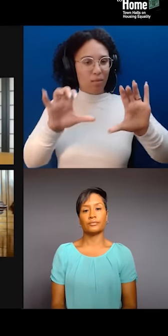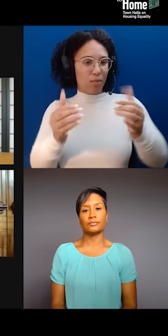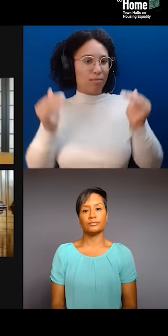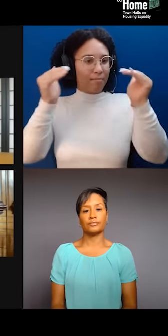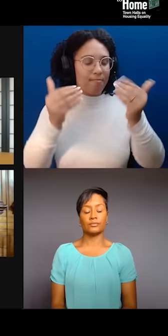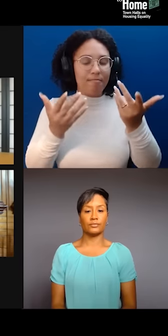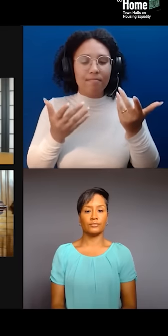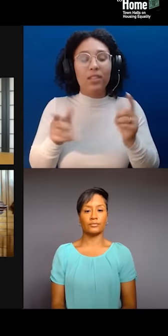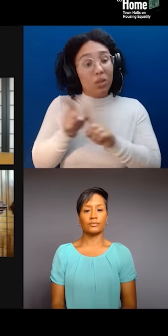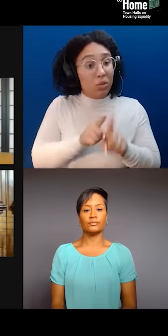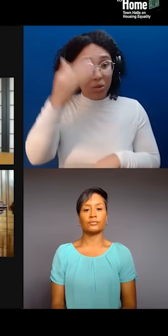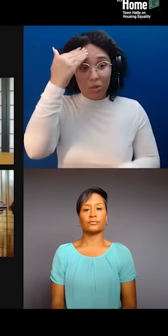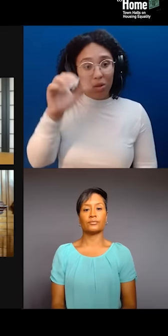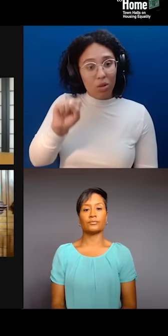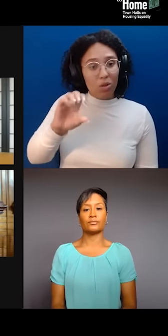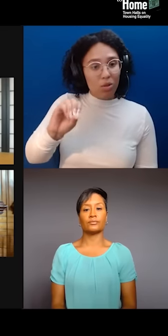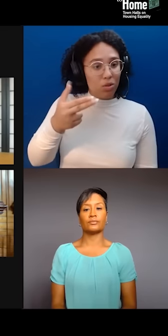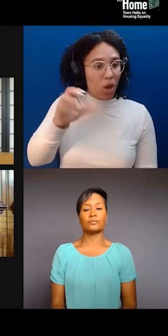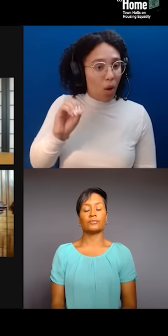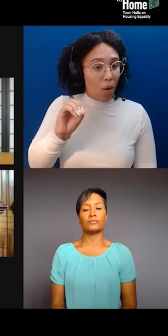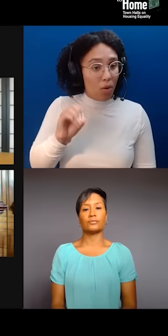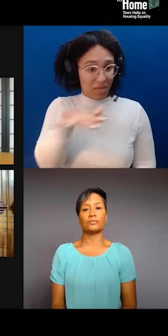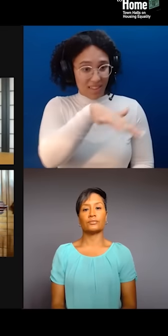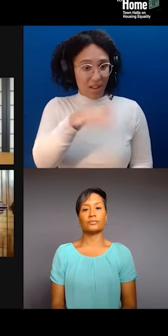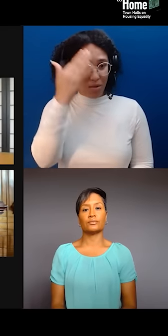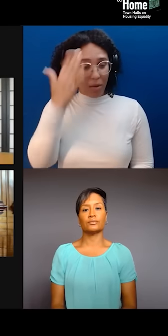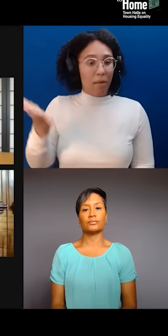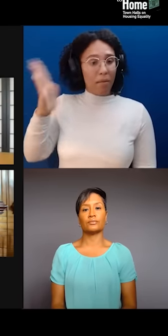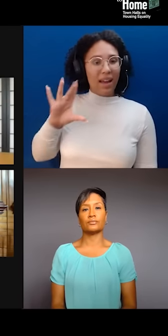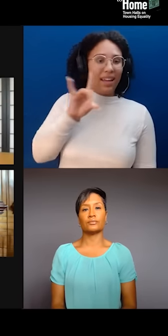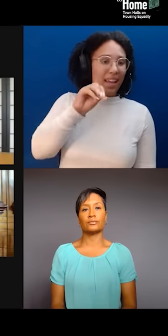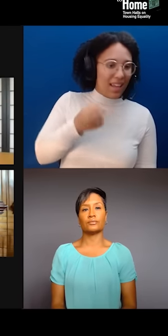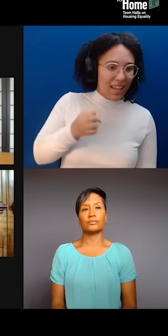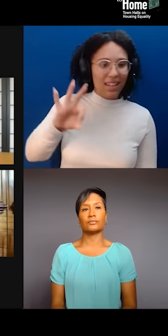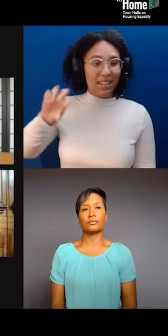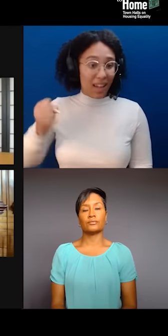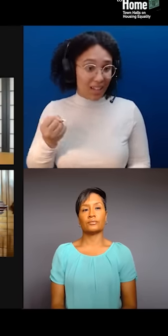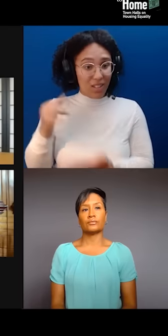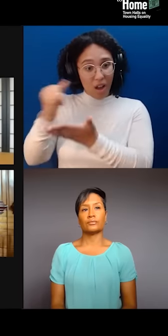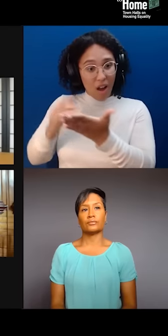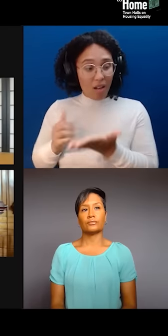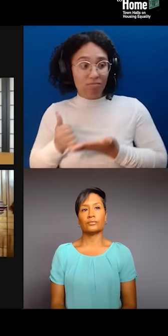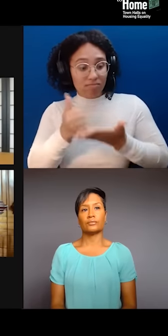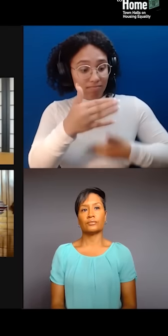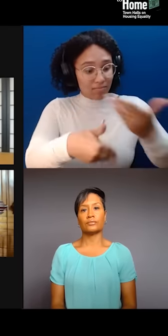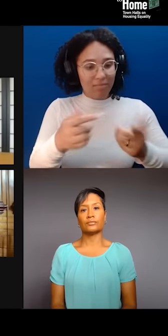if you look at SoHo from the '80s and '90s, they get priced out, right? And so, the same exact thing is happening in Chinatown right now. So, everything we're seeing now actually started